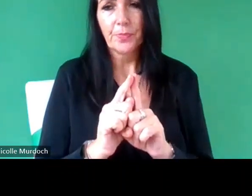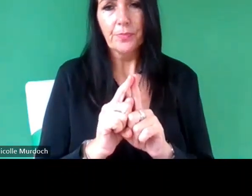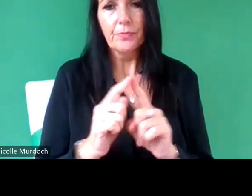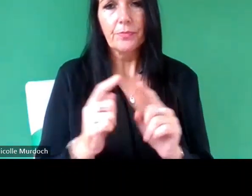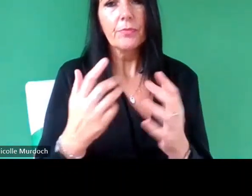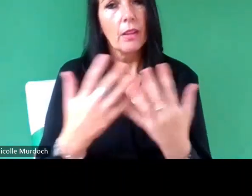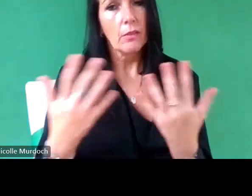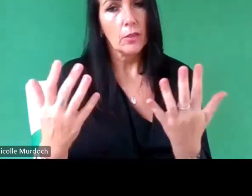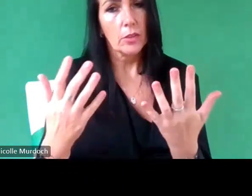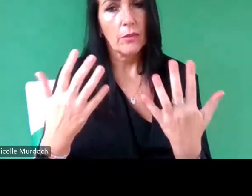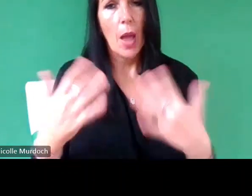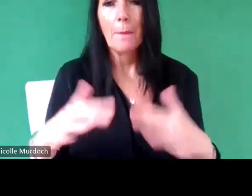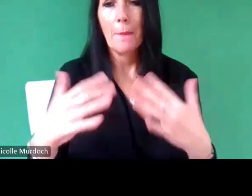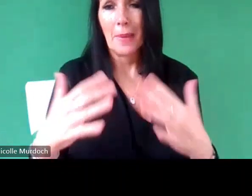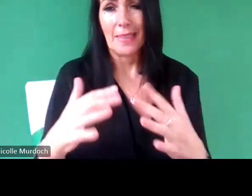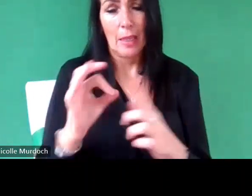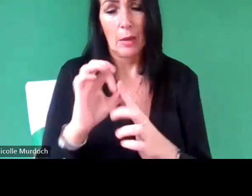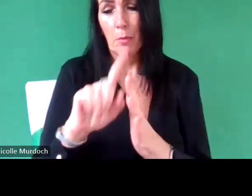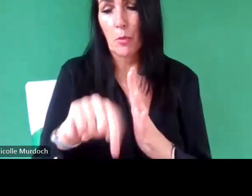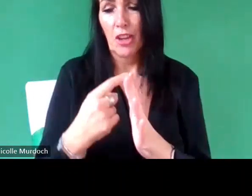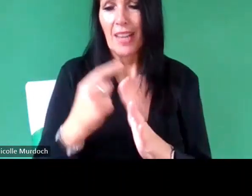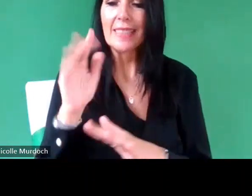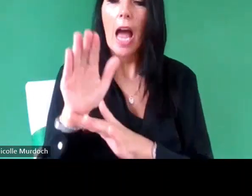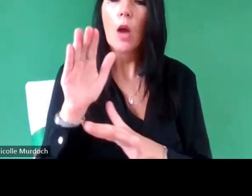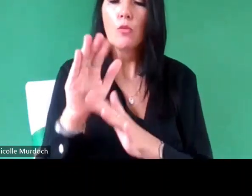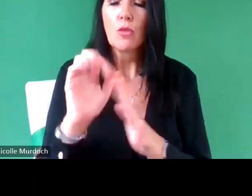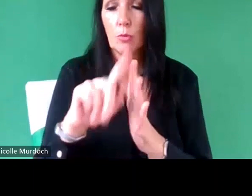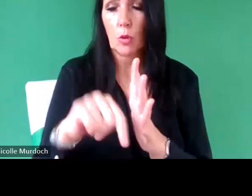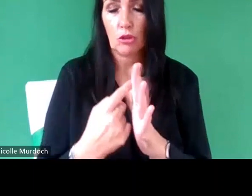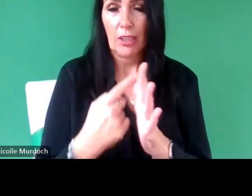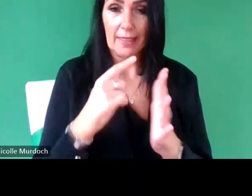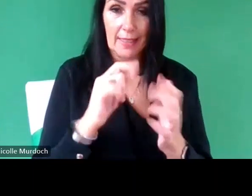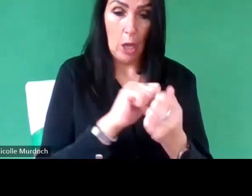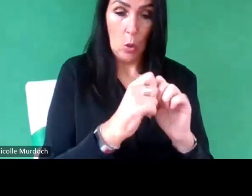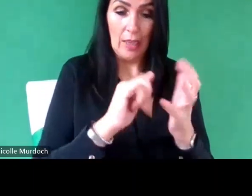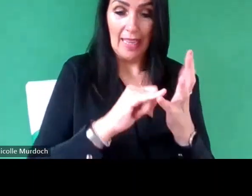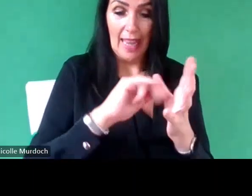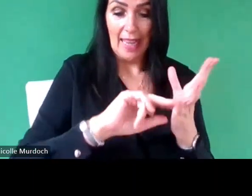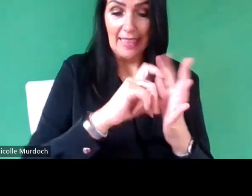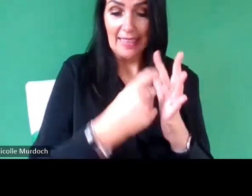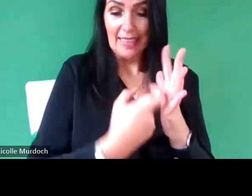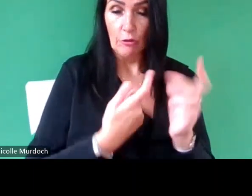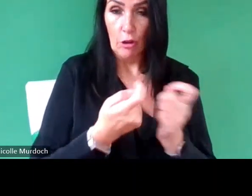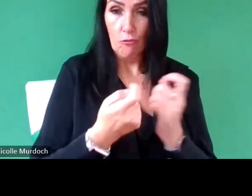Outreach projects that my colleague sign runs specifically with new Scots and in glasow and